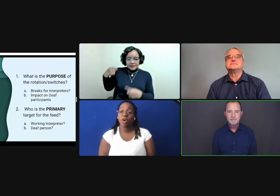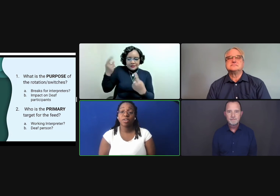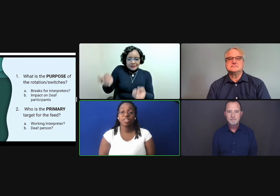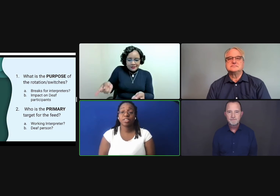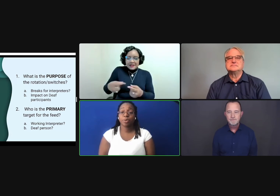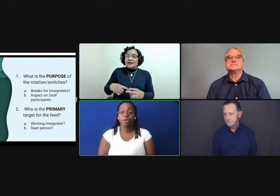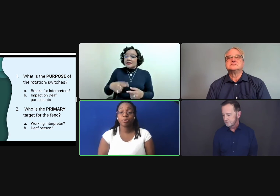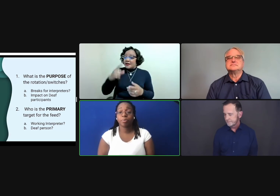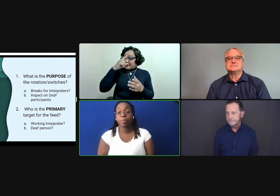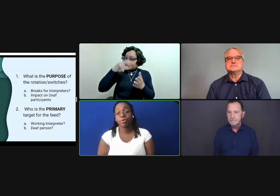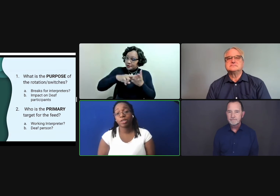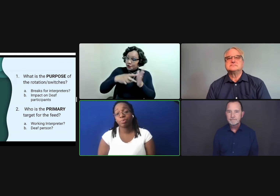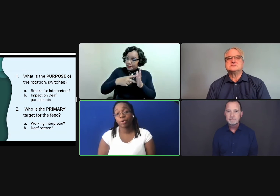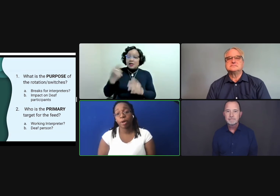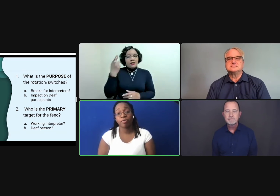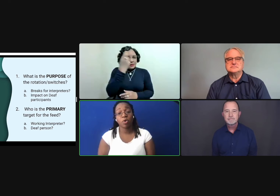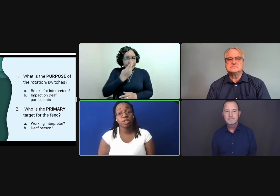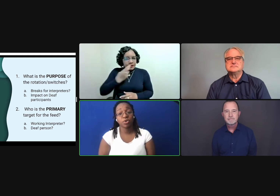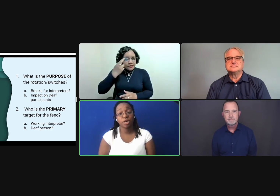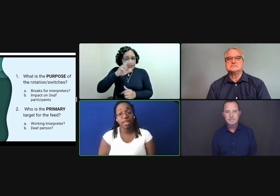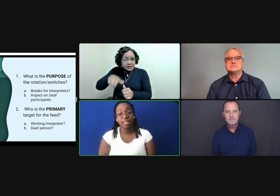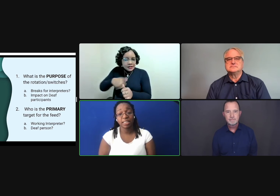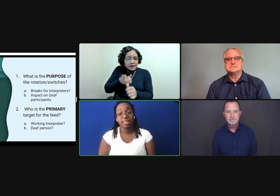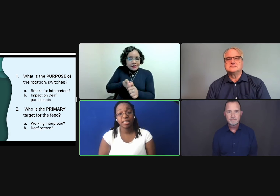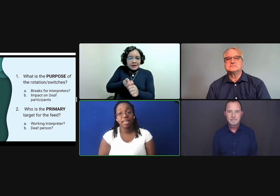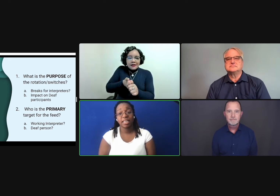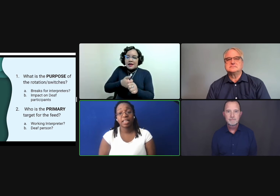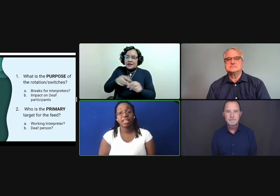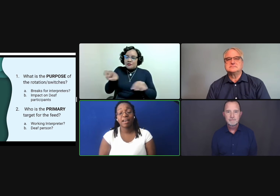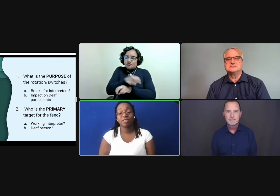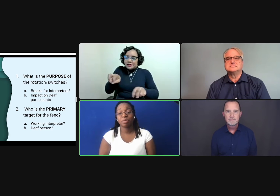So our Interpreter Preparation Program has always taught us that they have